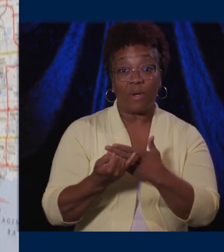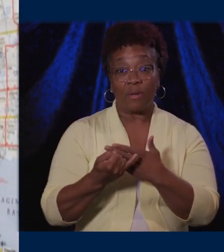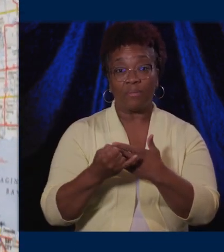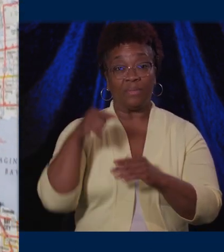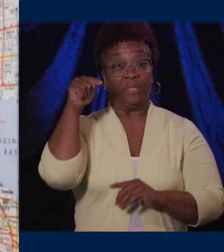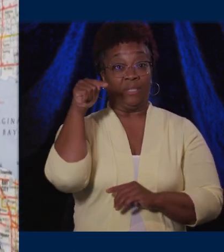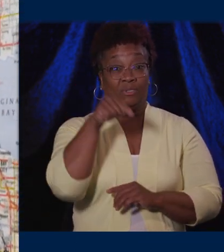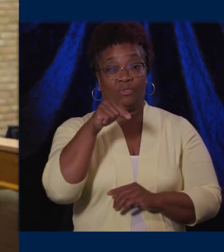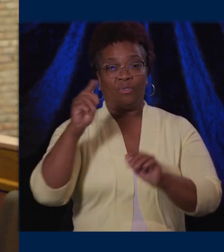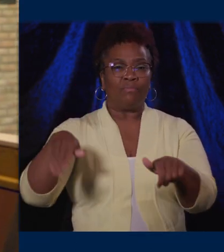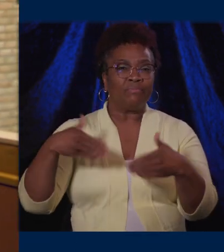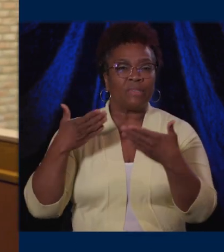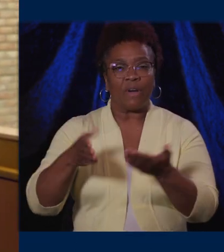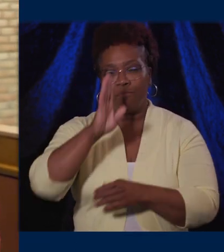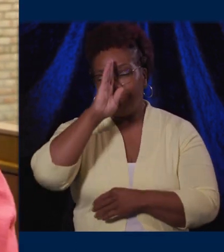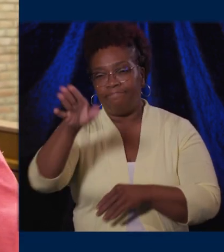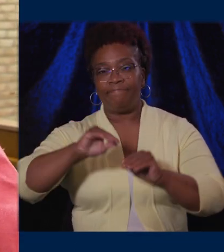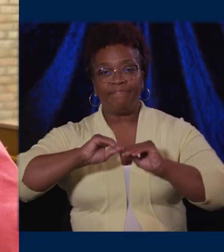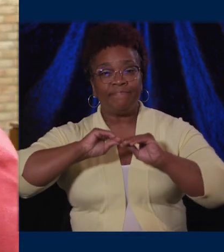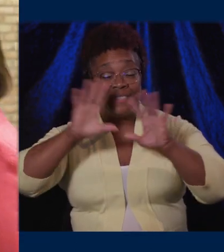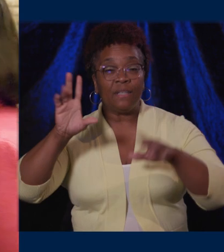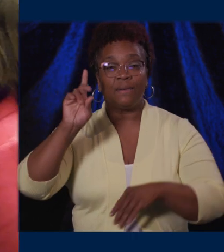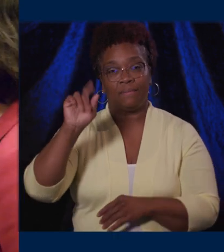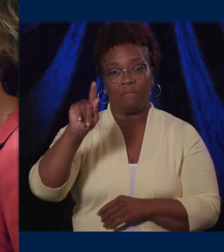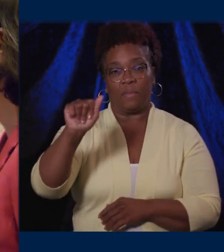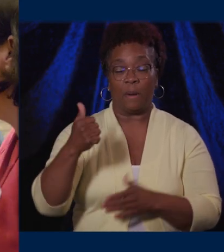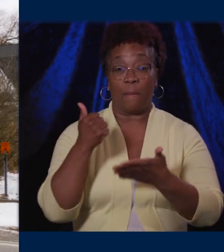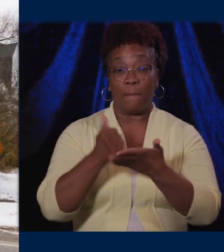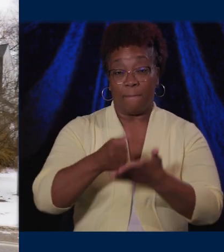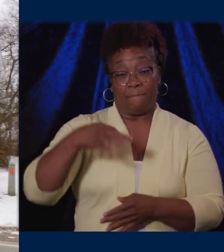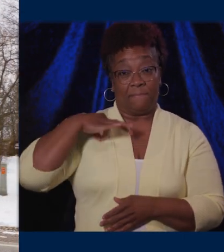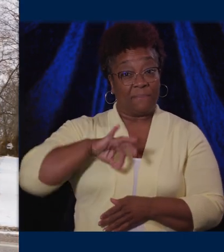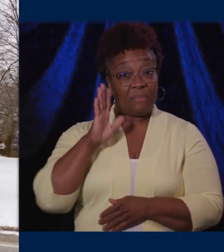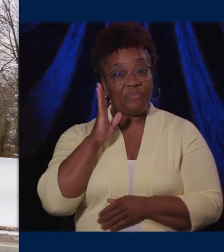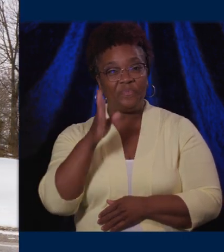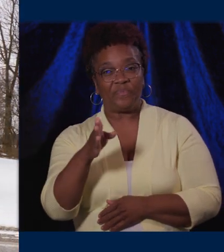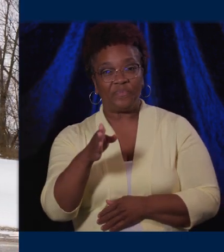she enables these communities to shape and define their future – often resulting in